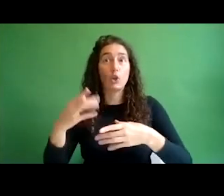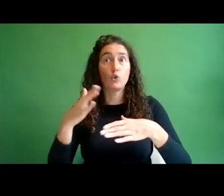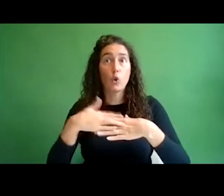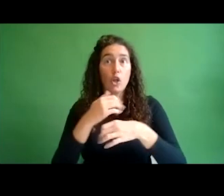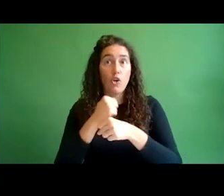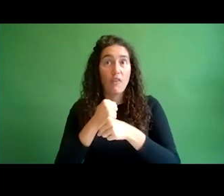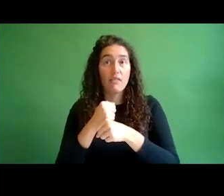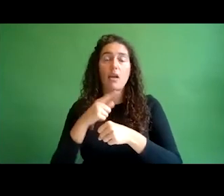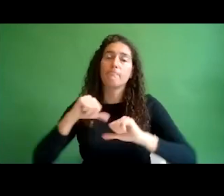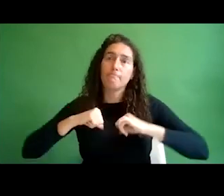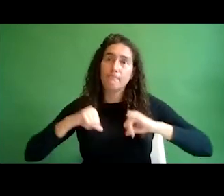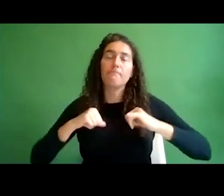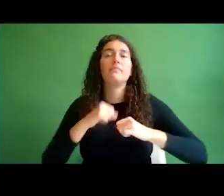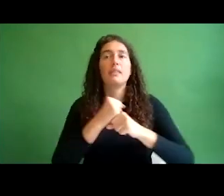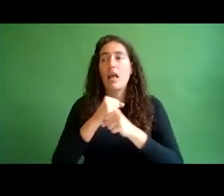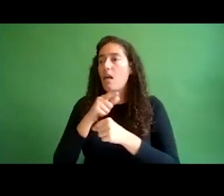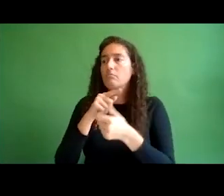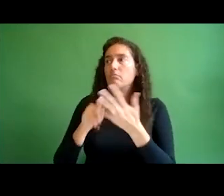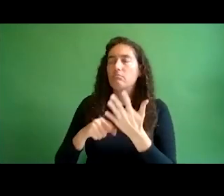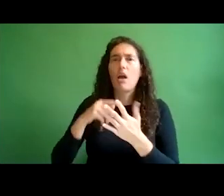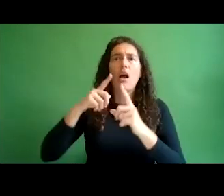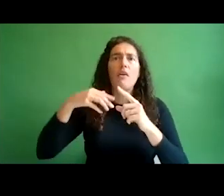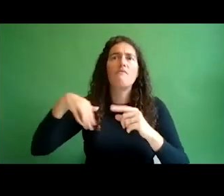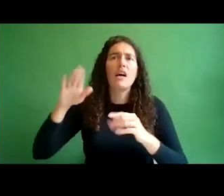than planned work diligently in that field,